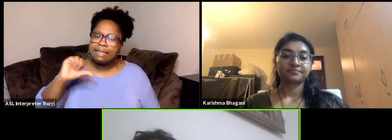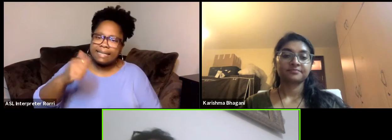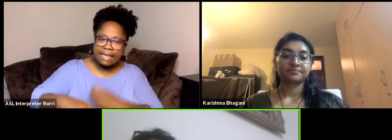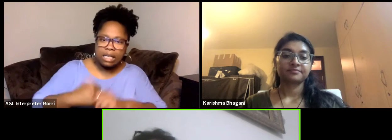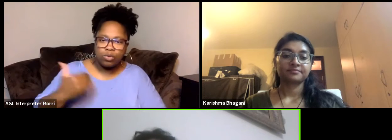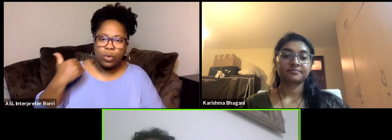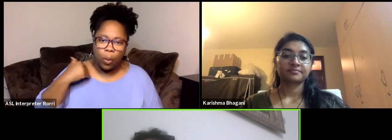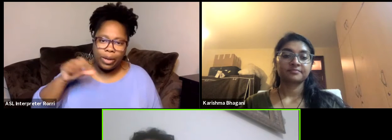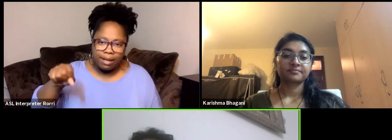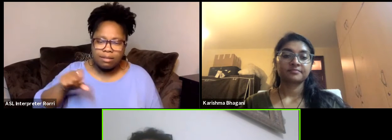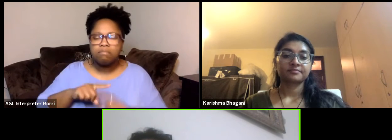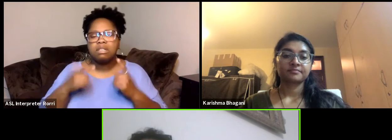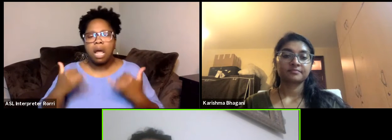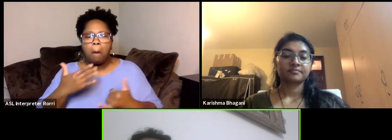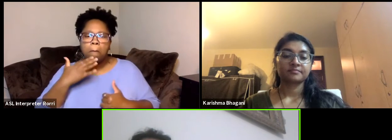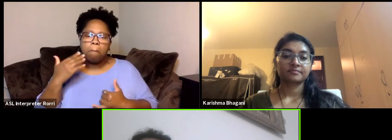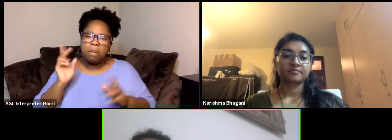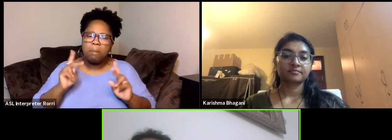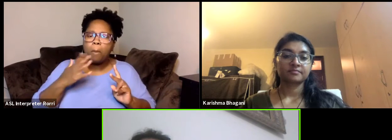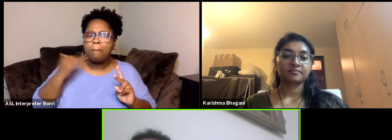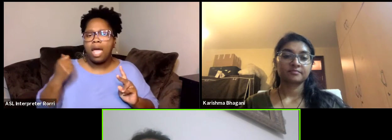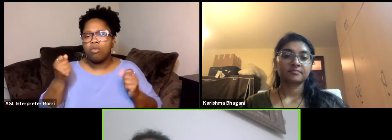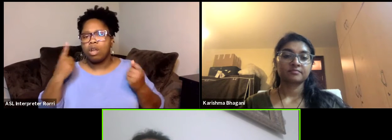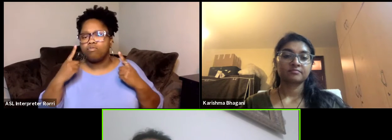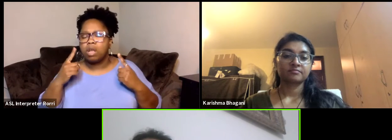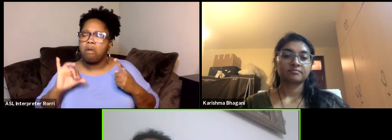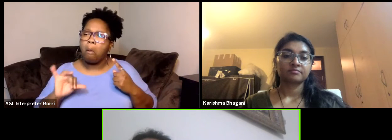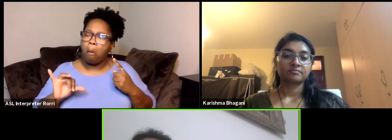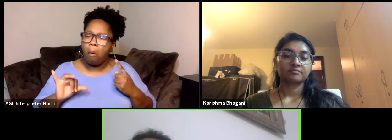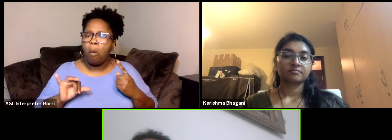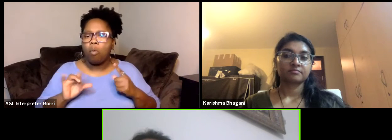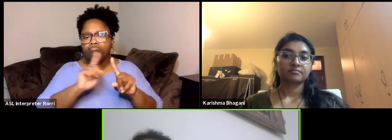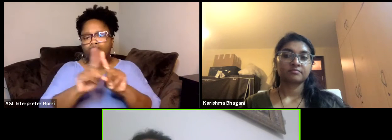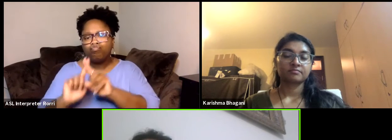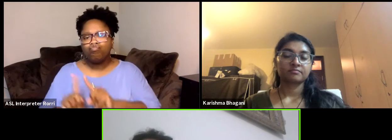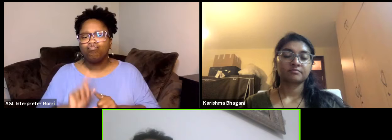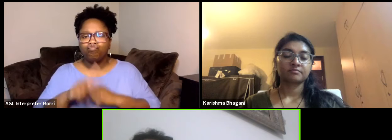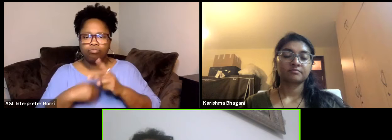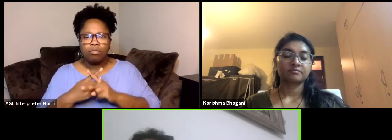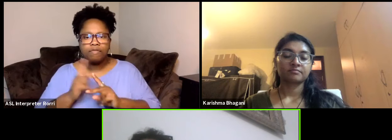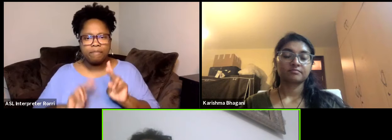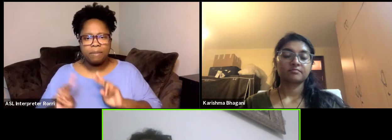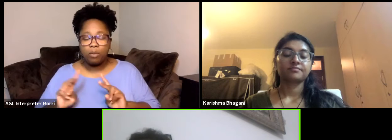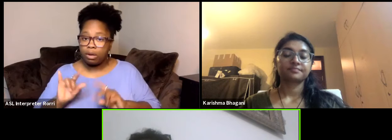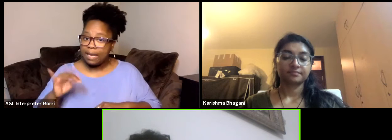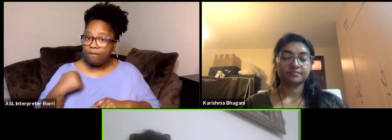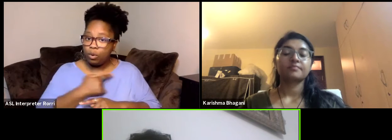But still I think there are... I think if we're not... We want to win this battle of the new narrative